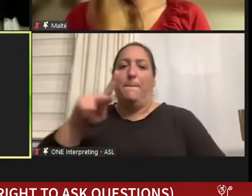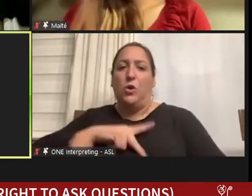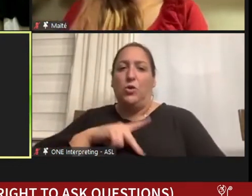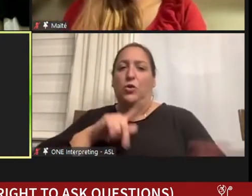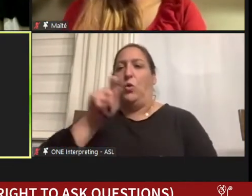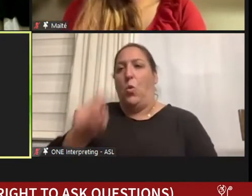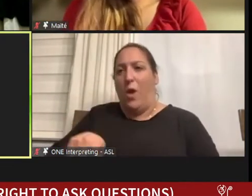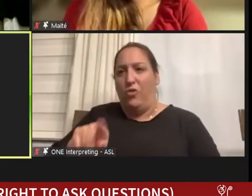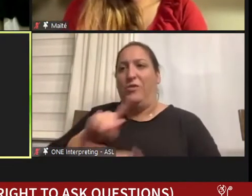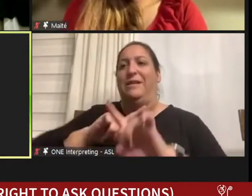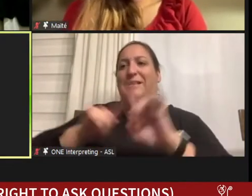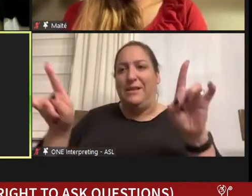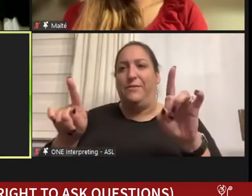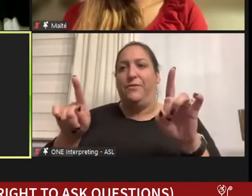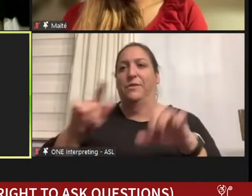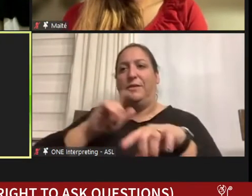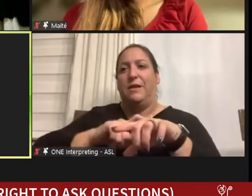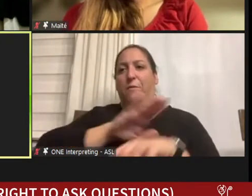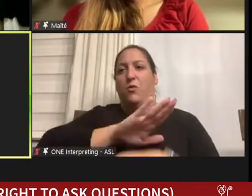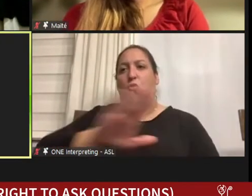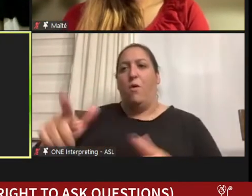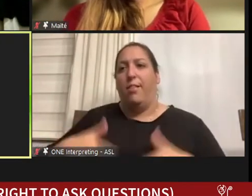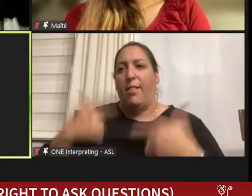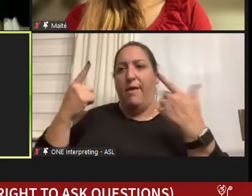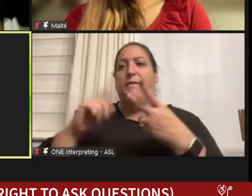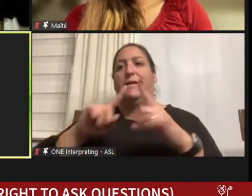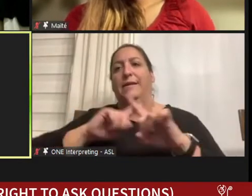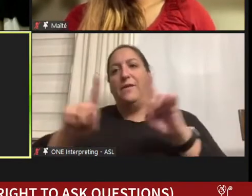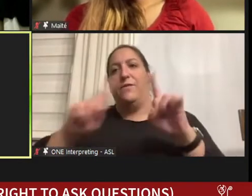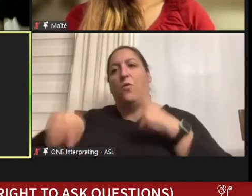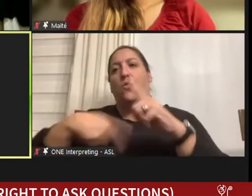phases in your life, I think it's different when you're trying to be a med student or trying to